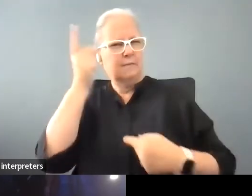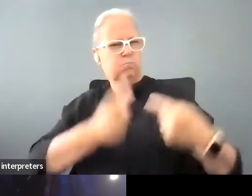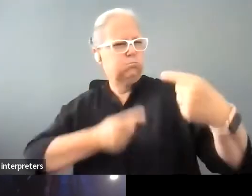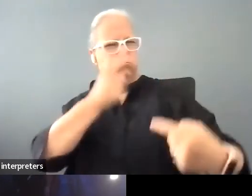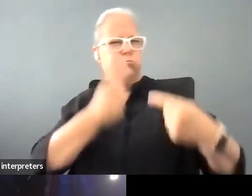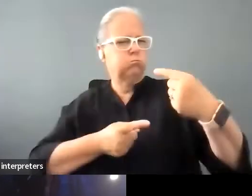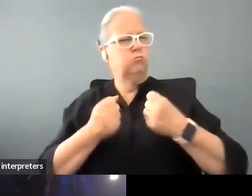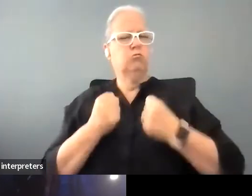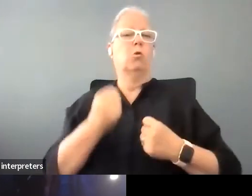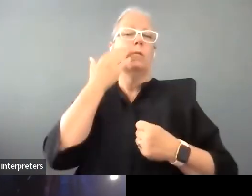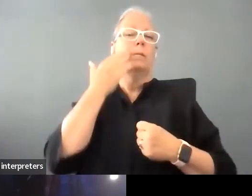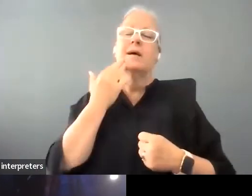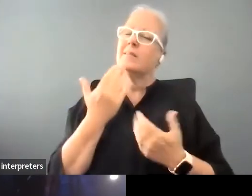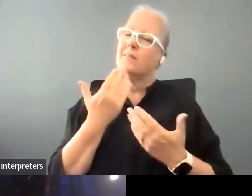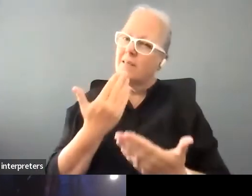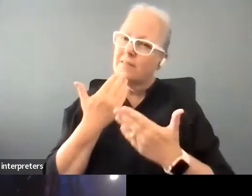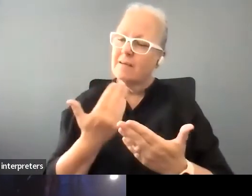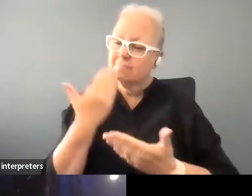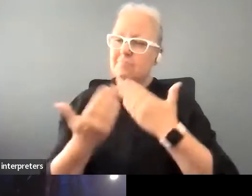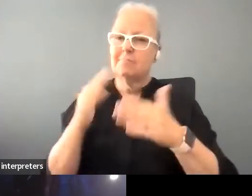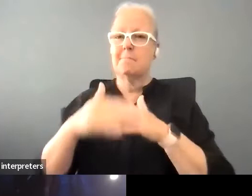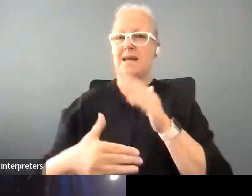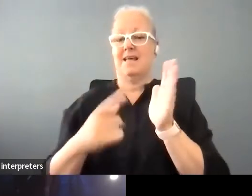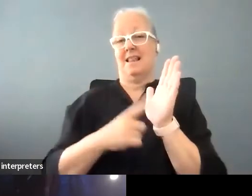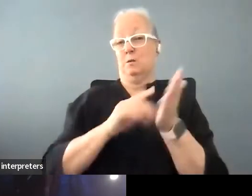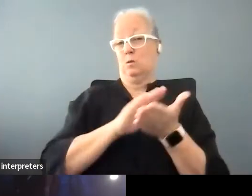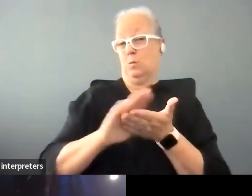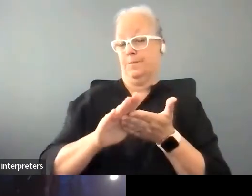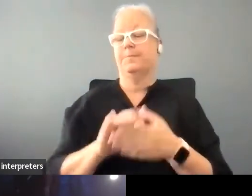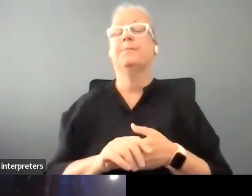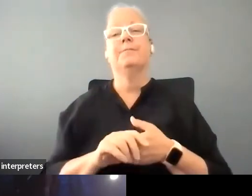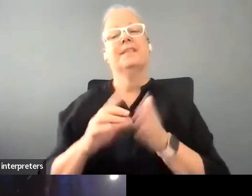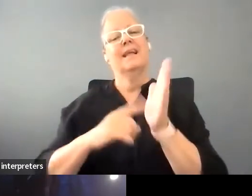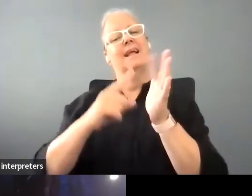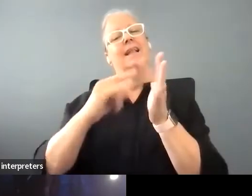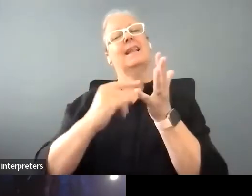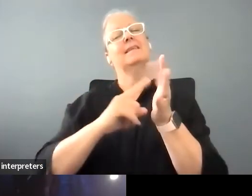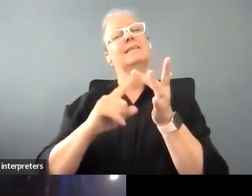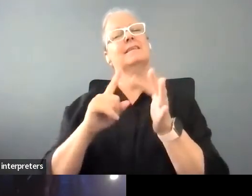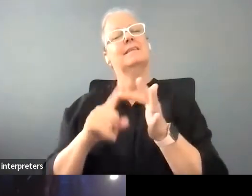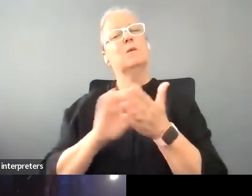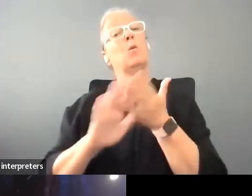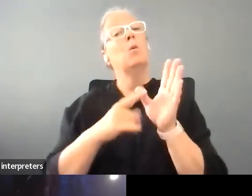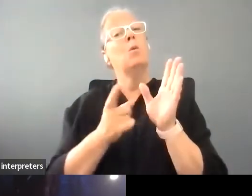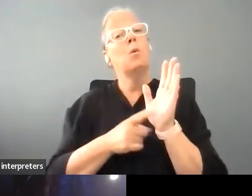description of Lesley Hall. Also Lesley was very passionate about supporting artists